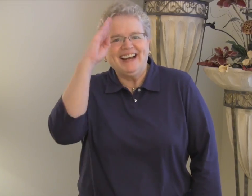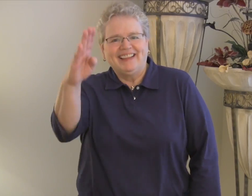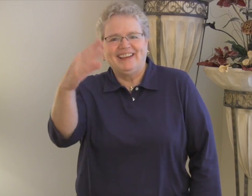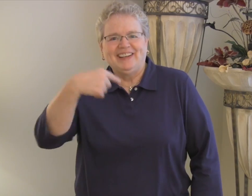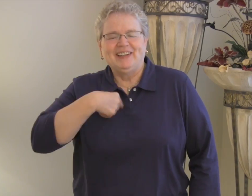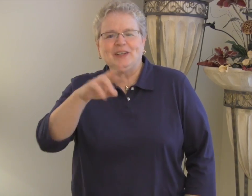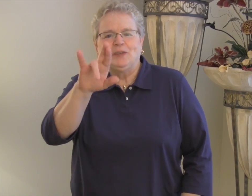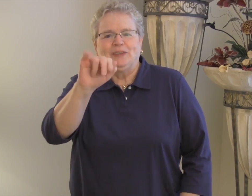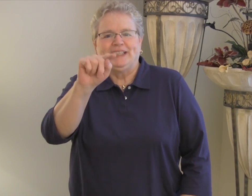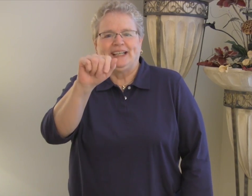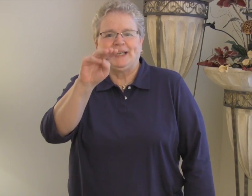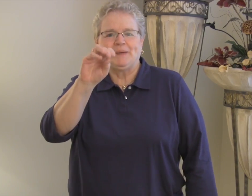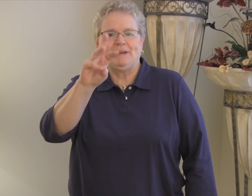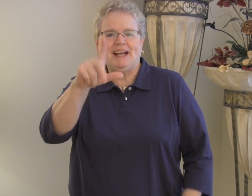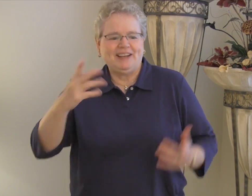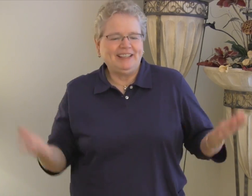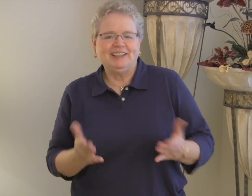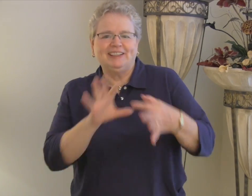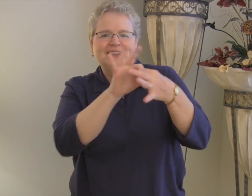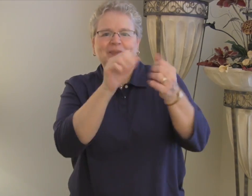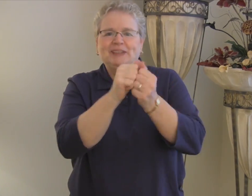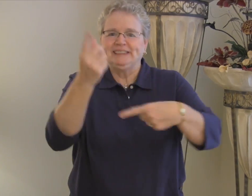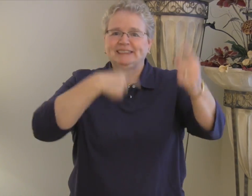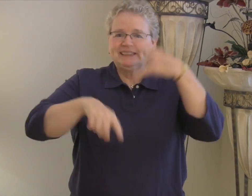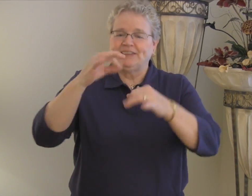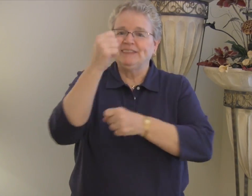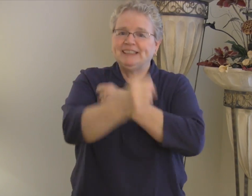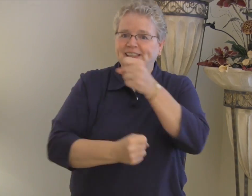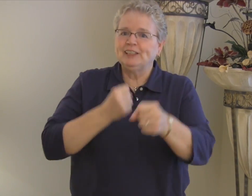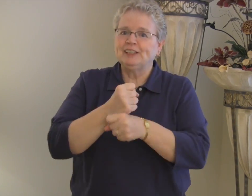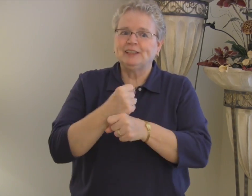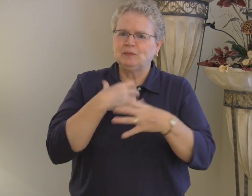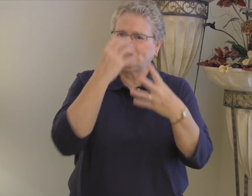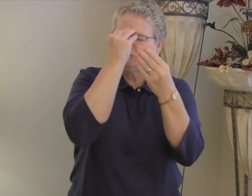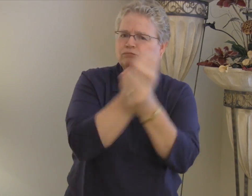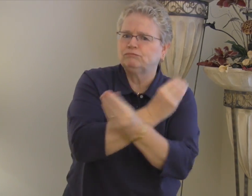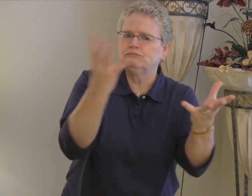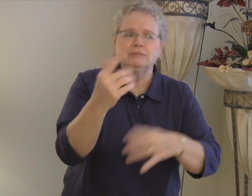Hello, I’m Rita Mowl. I’m here to talk about the Sign of the Year. I would like to let you know that